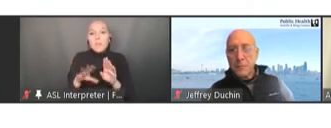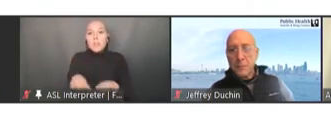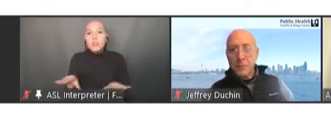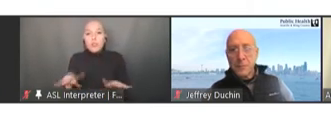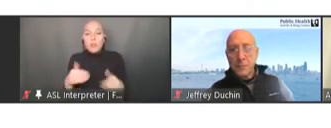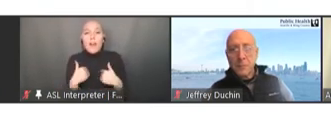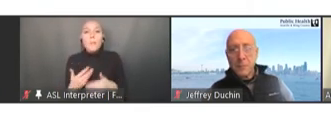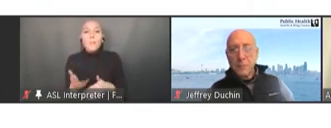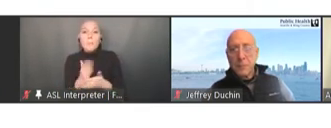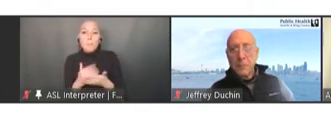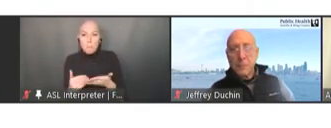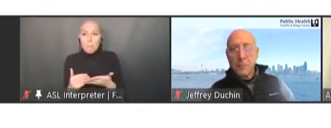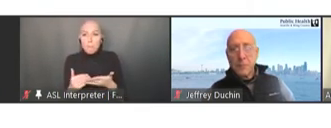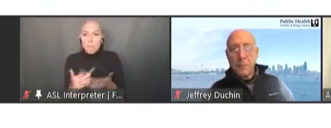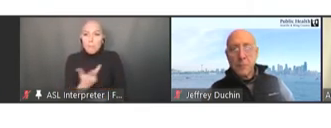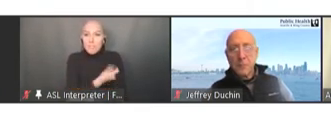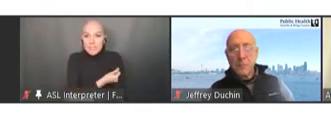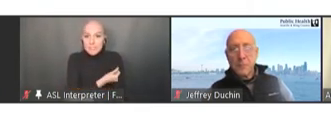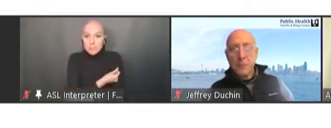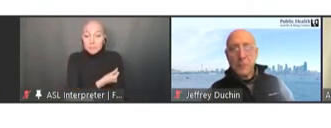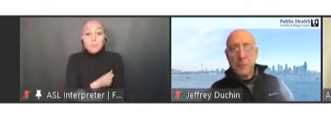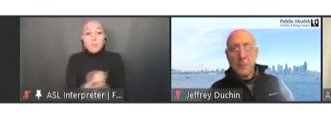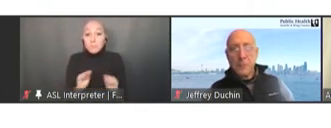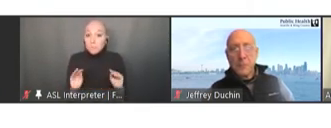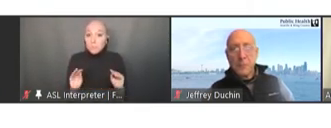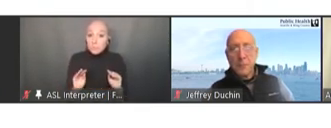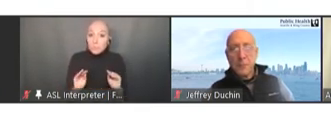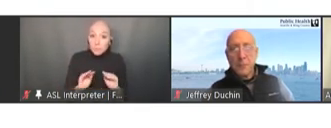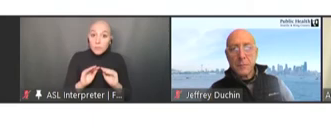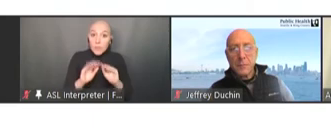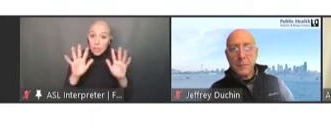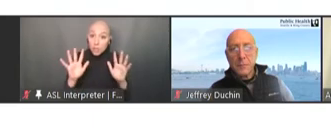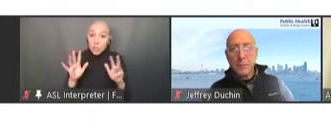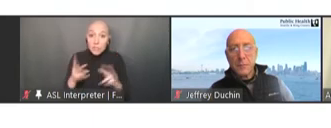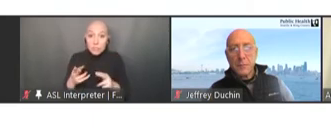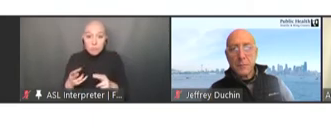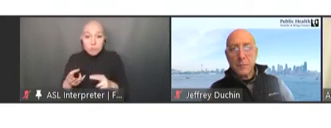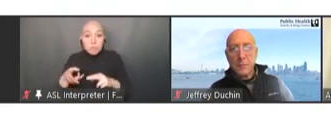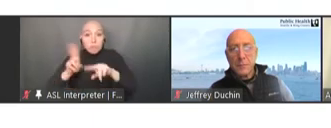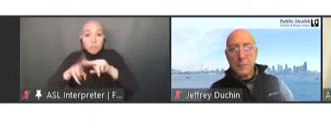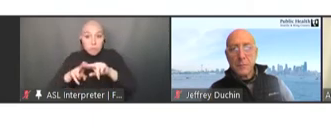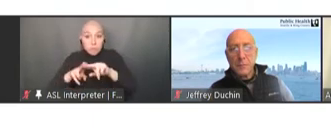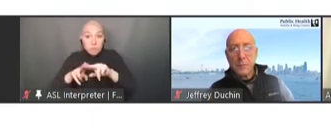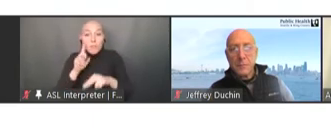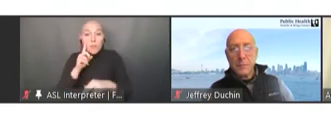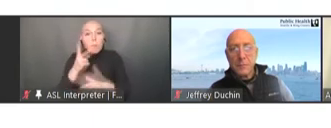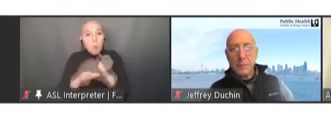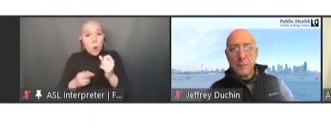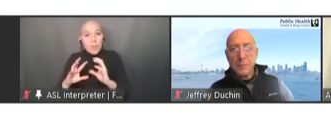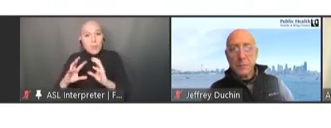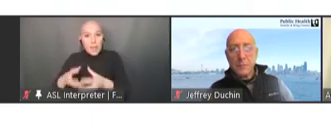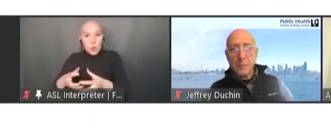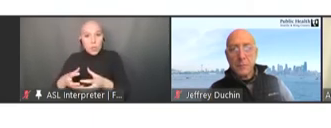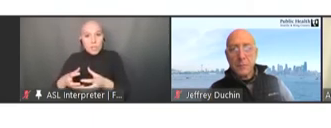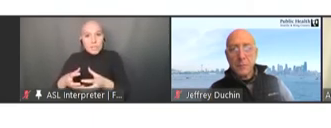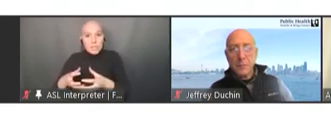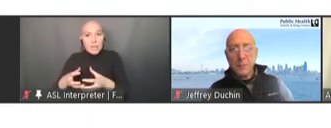So, clearly there is an uptick of both categories in 2020, which is really concerning. Next slide.